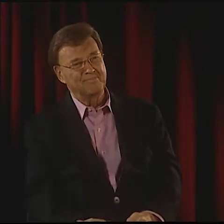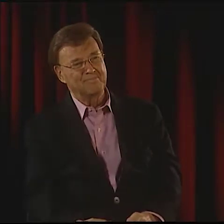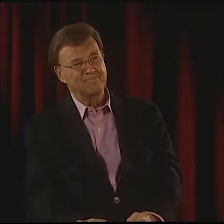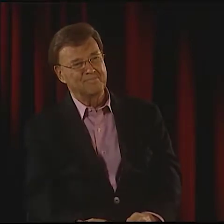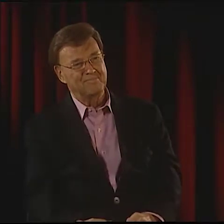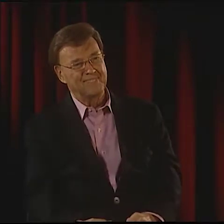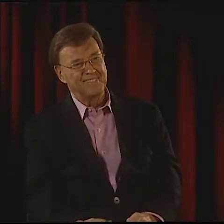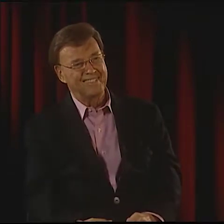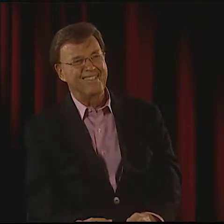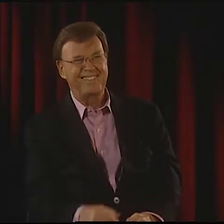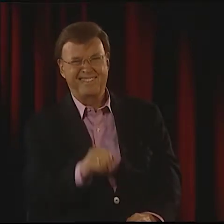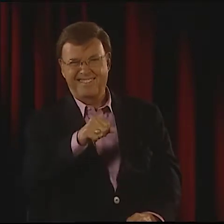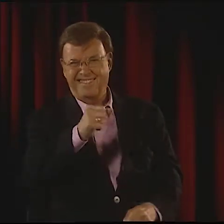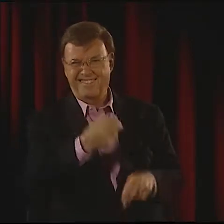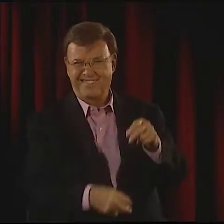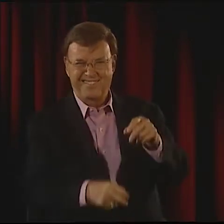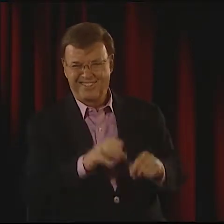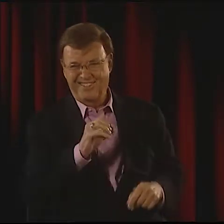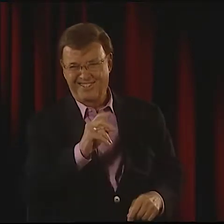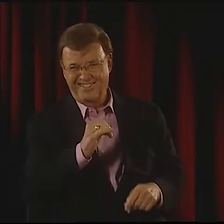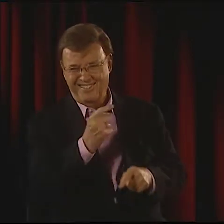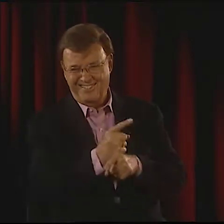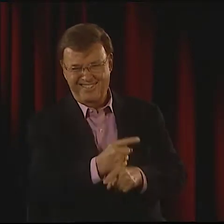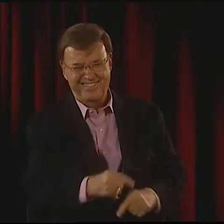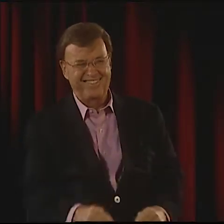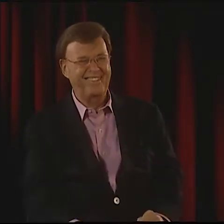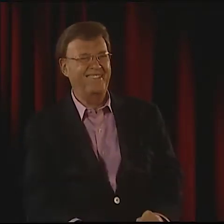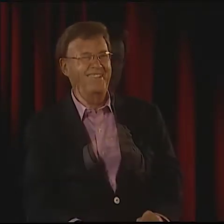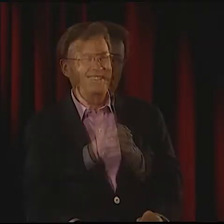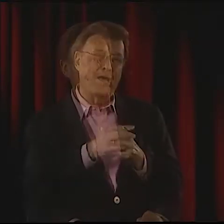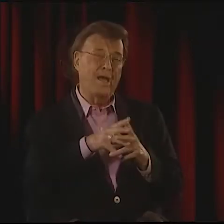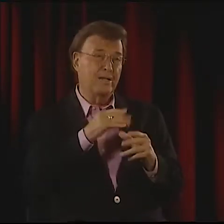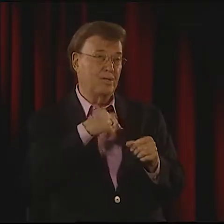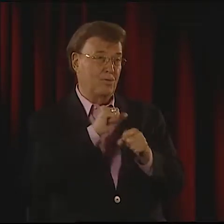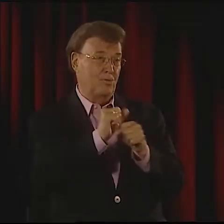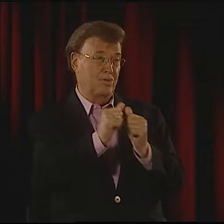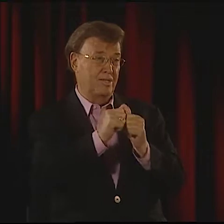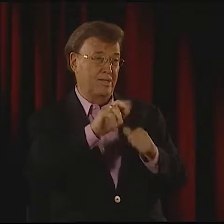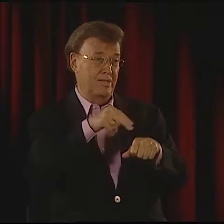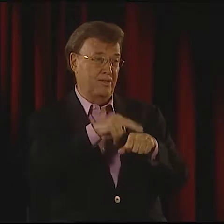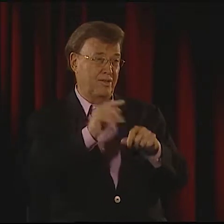IN ITS OWN RIGHT. WE'RE GOOD FRIENDS NOW, AND THOSE ARGUMENTS ARE BEHIND US.